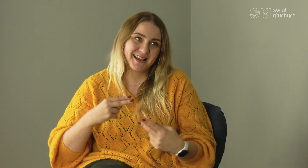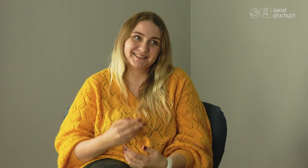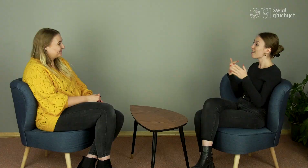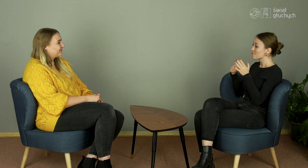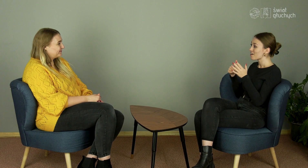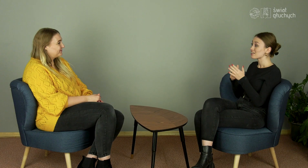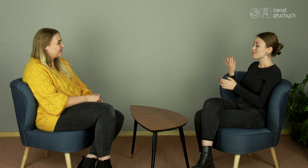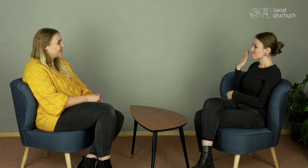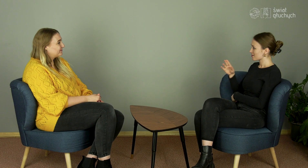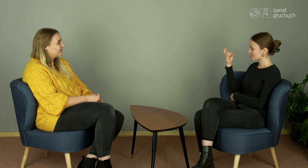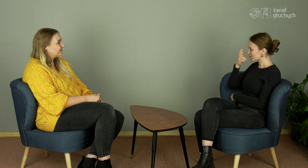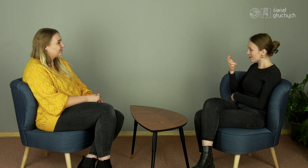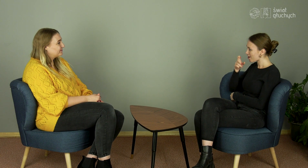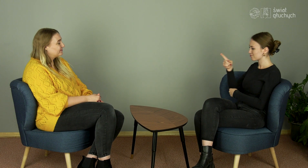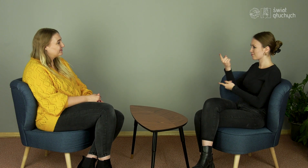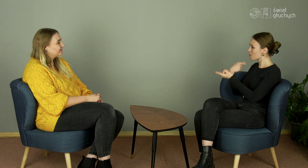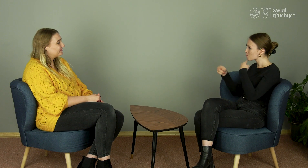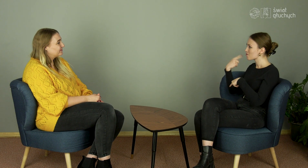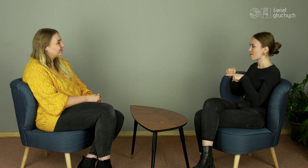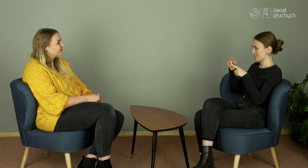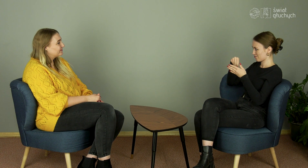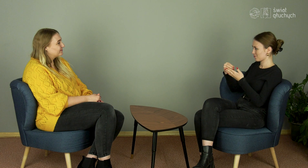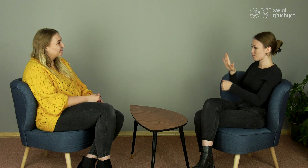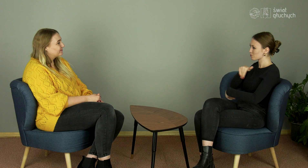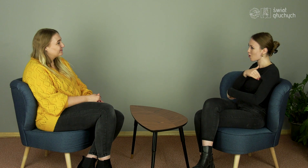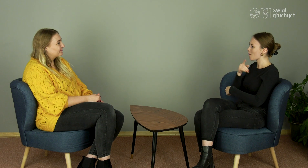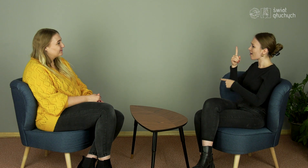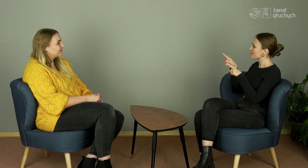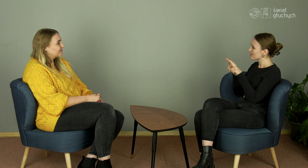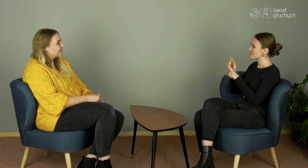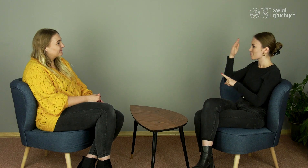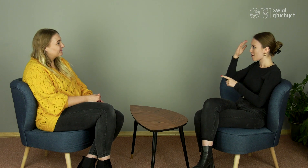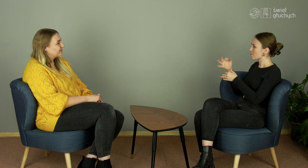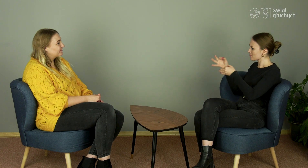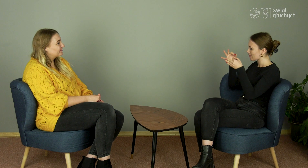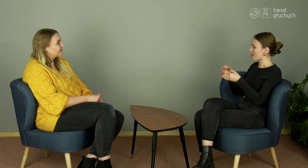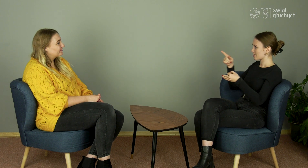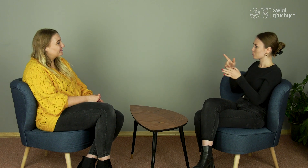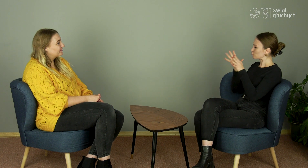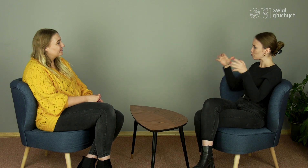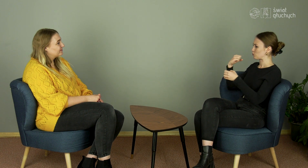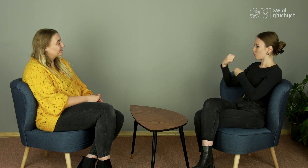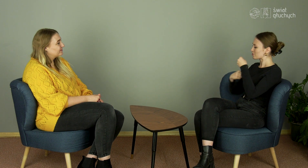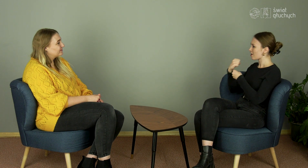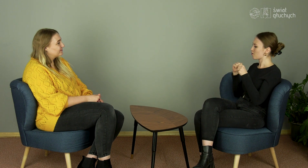Very interesting to know about your education, But I also know that you are working a lot now.